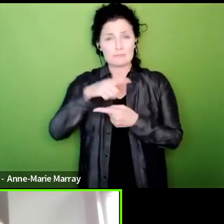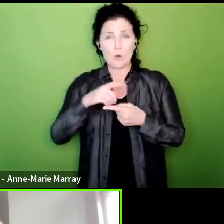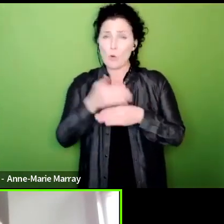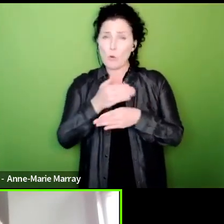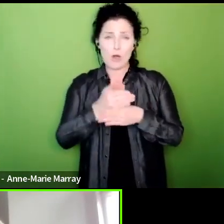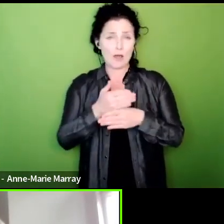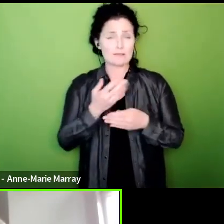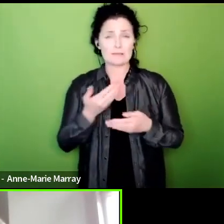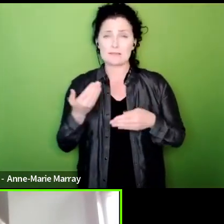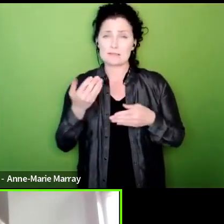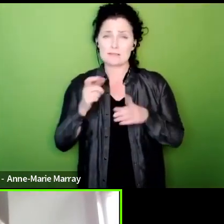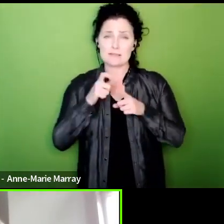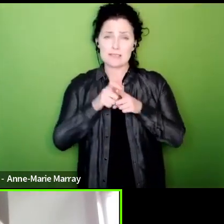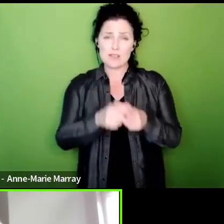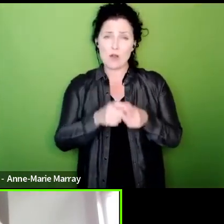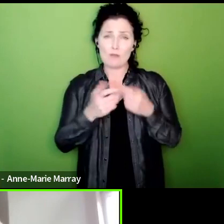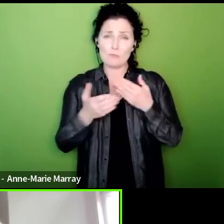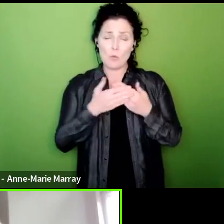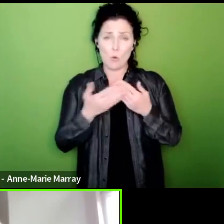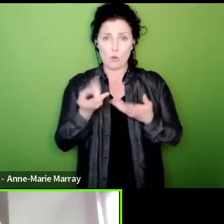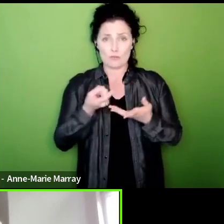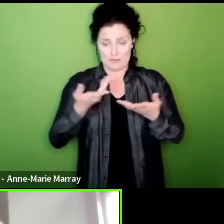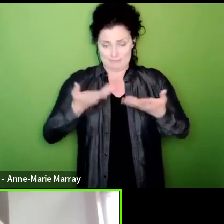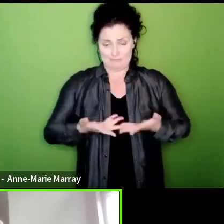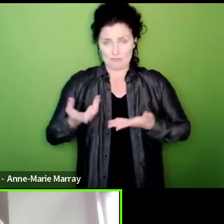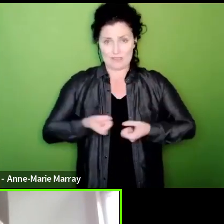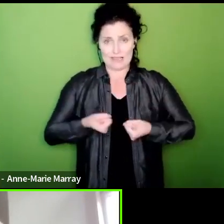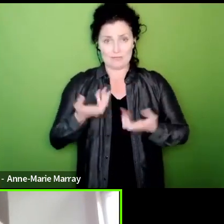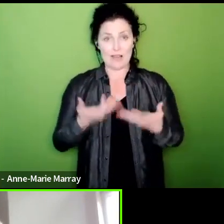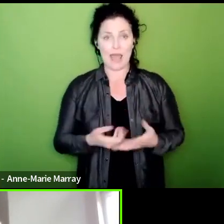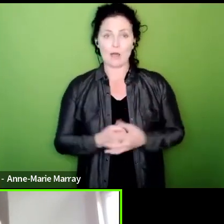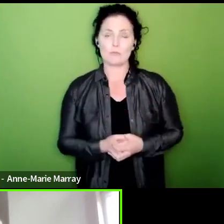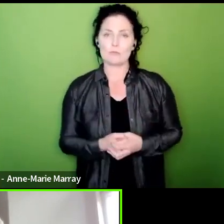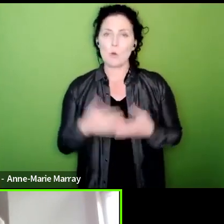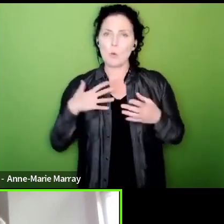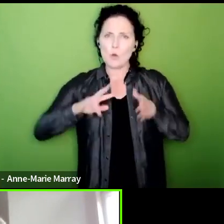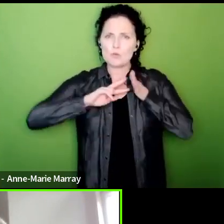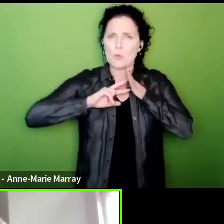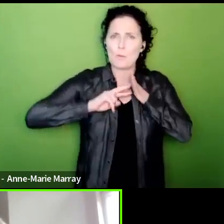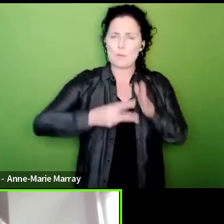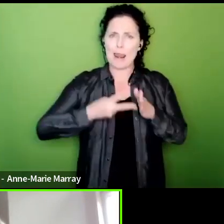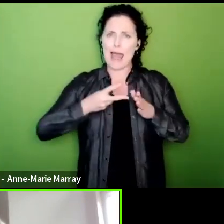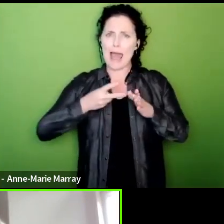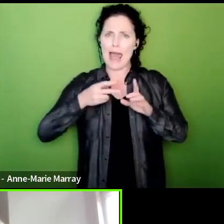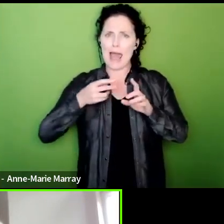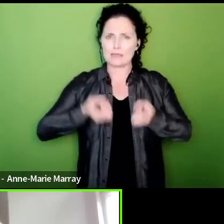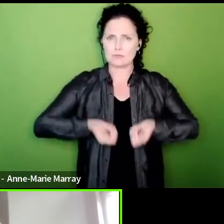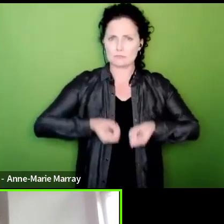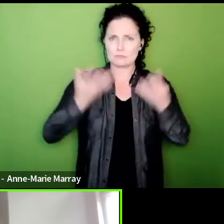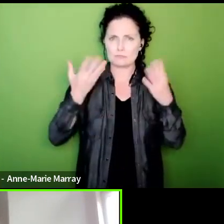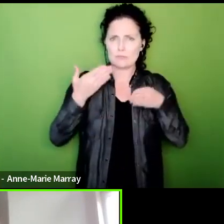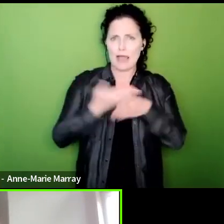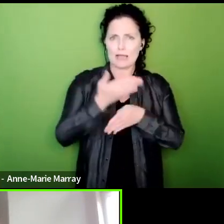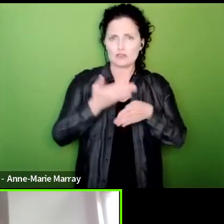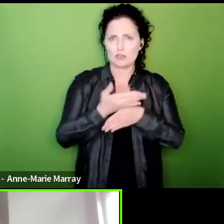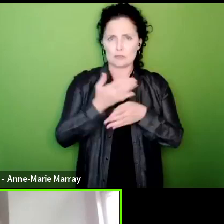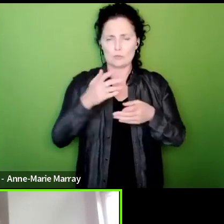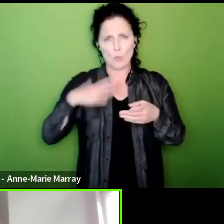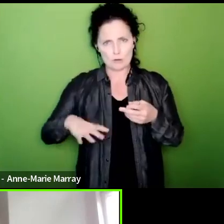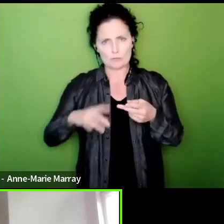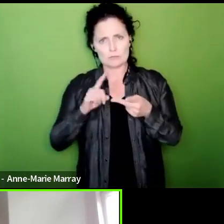and the ability to take paid targeted action on a sustained basis that can put real pressure on the